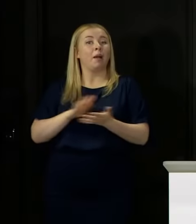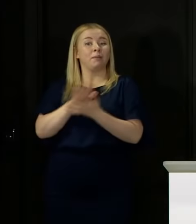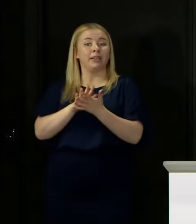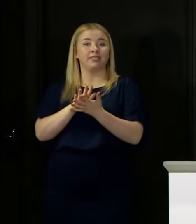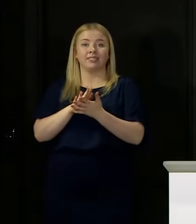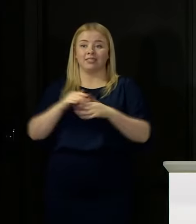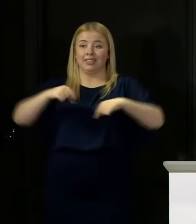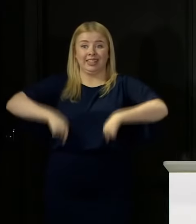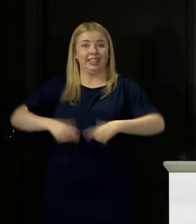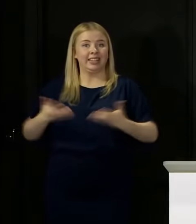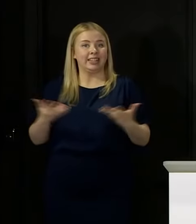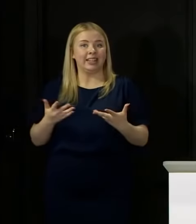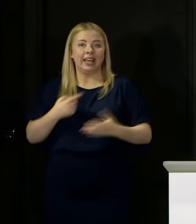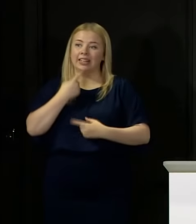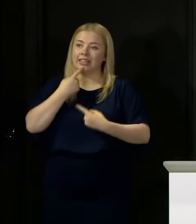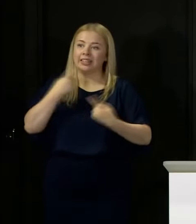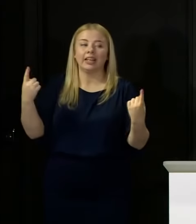the Deputy First Minister will have the table in front of him here.